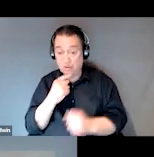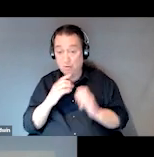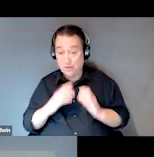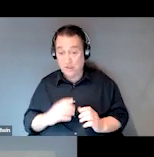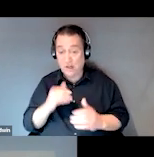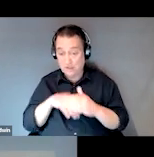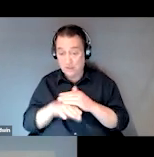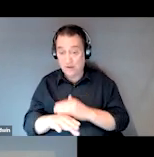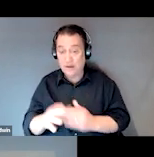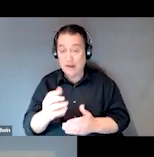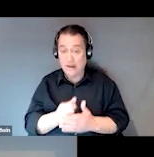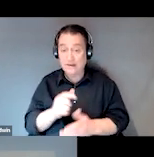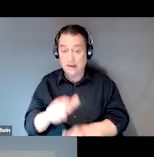and getting those long-acting injectables.